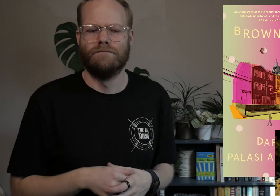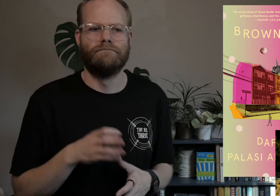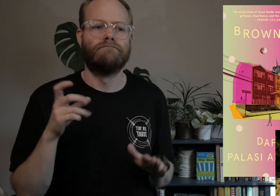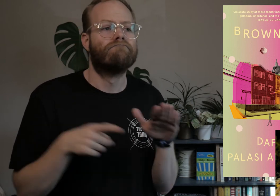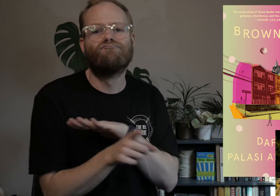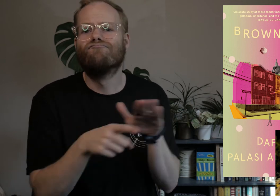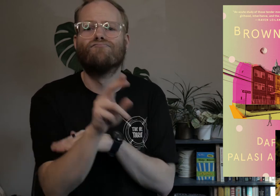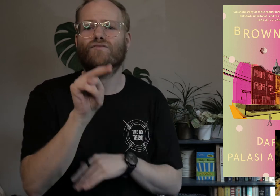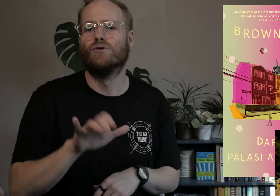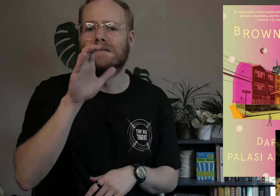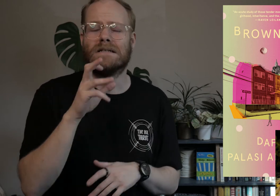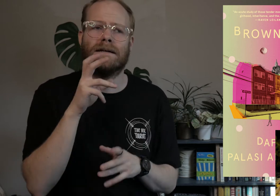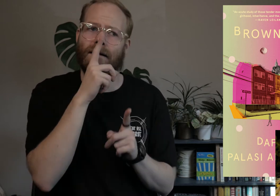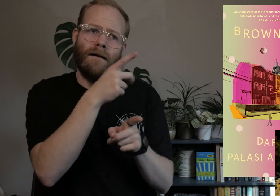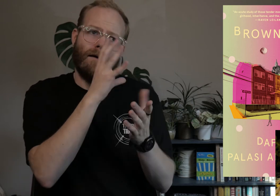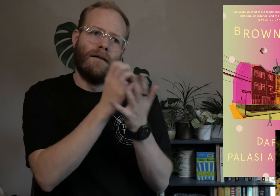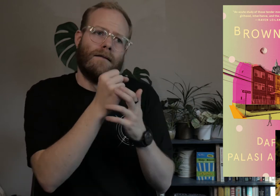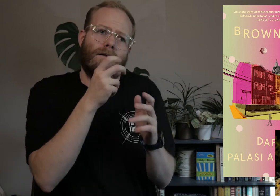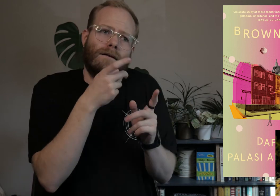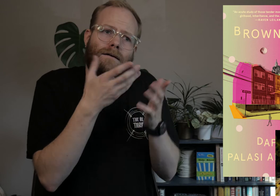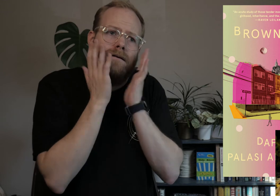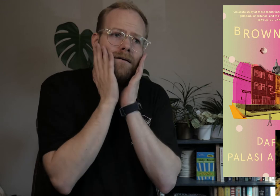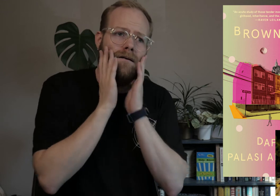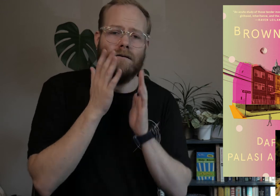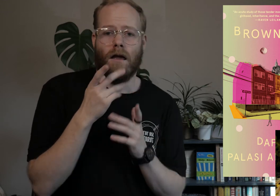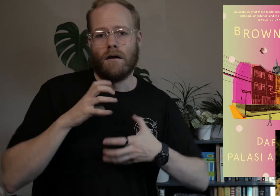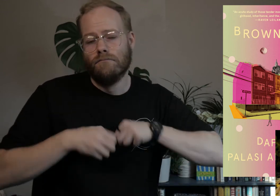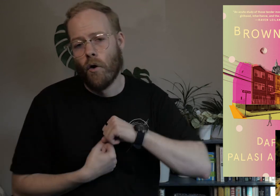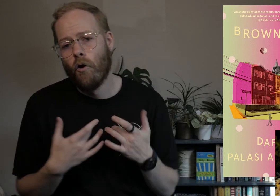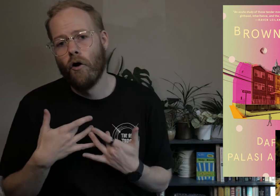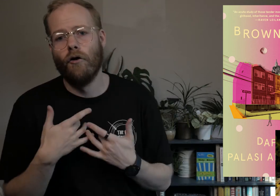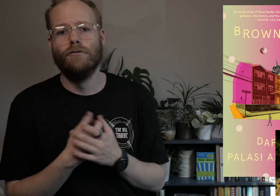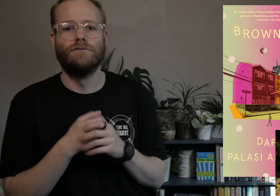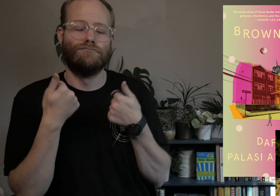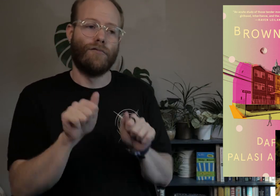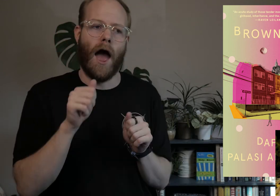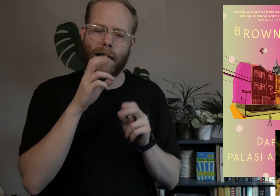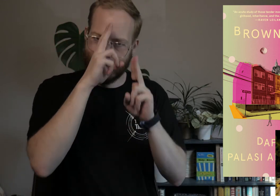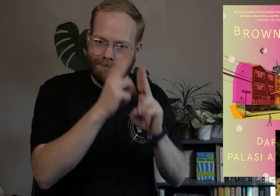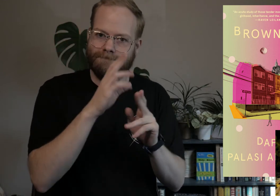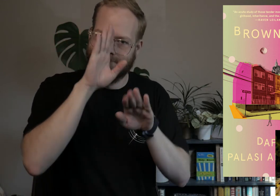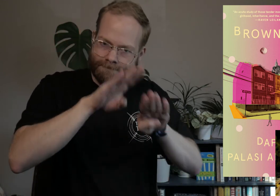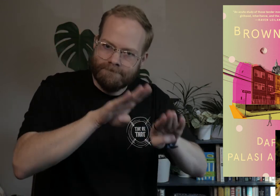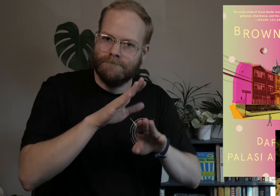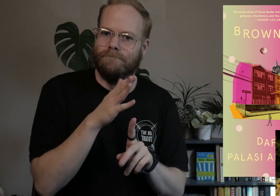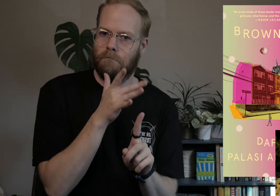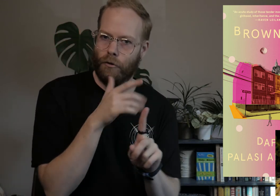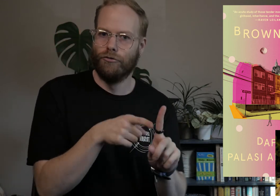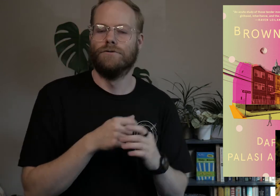They roam the streets of NYC, pine over crushes, have broken hearts, trying to be dutiful daughters and heed their mothers.